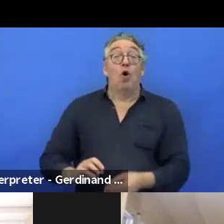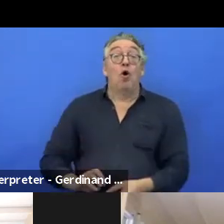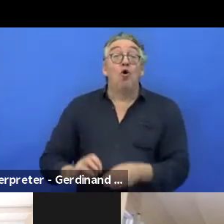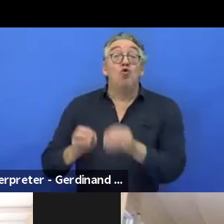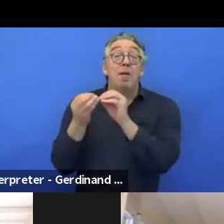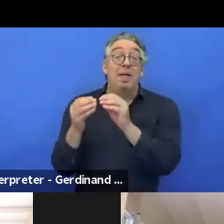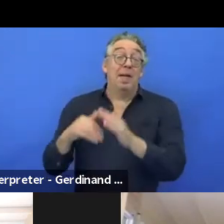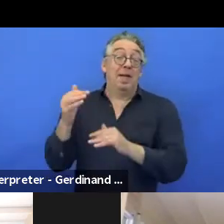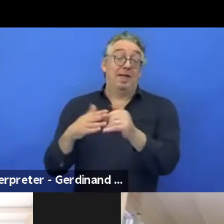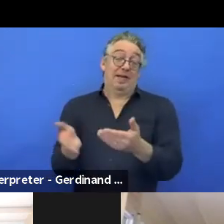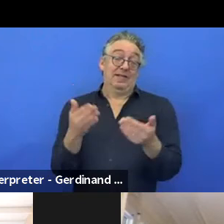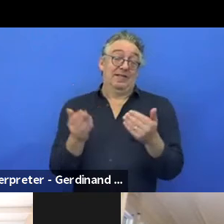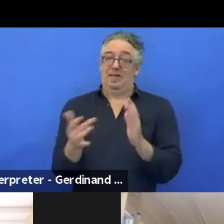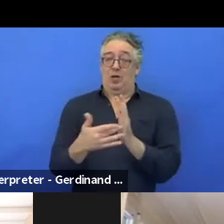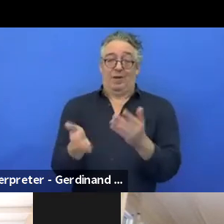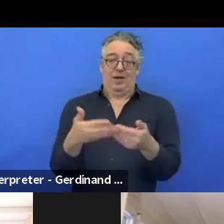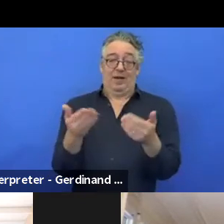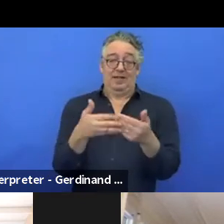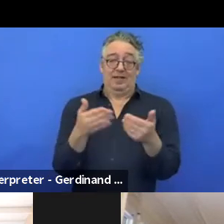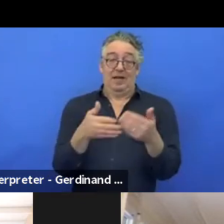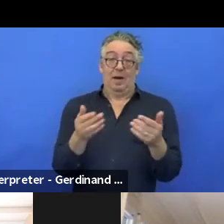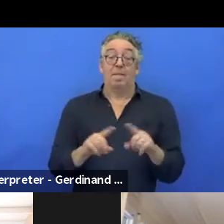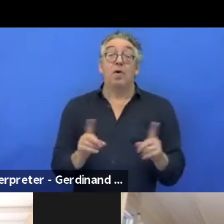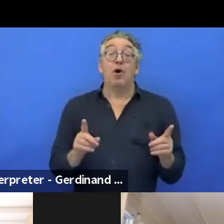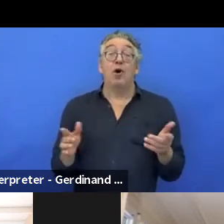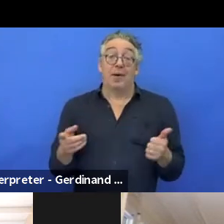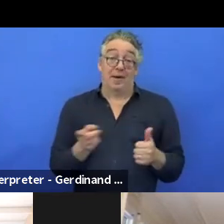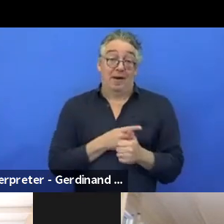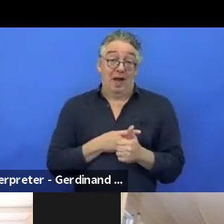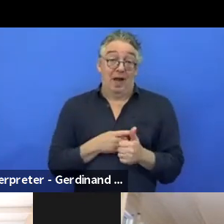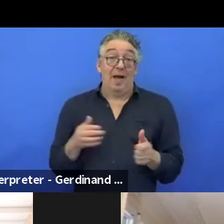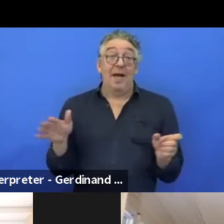the difficulty is to get enough people to be interested in the platform